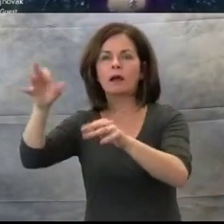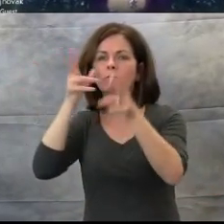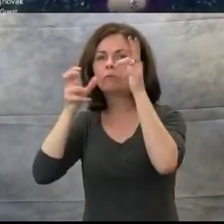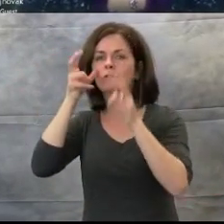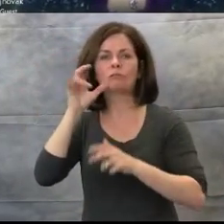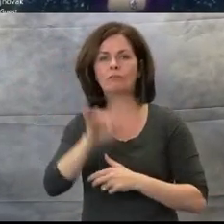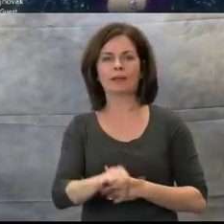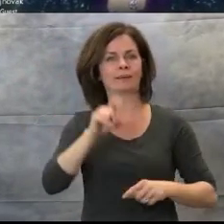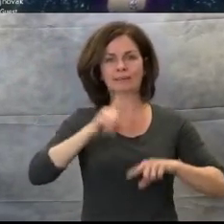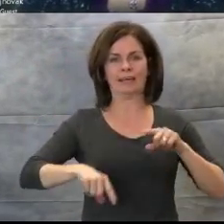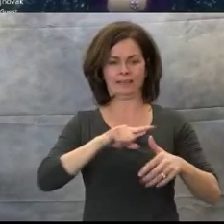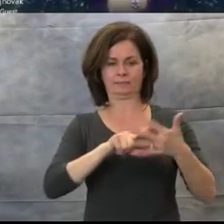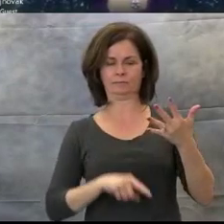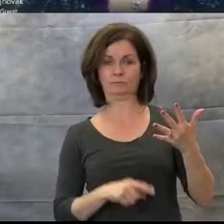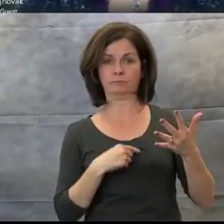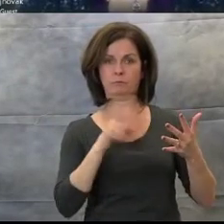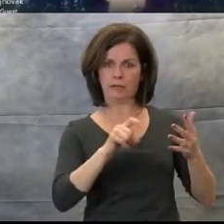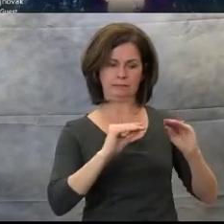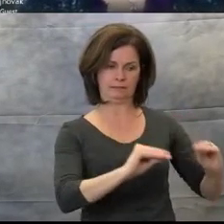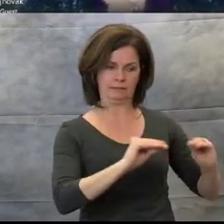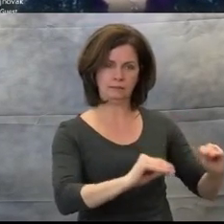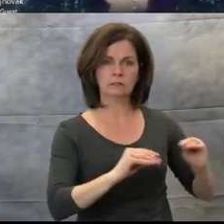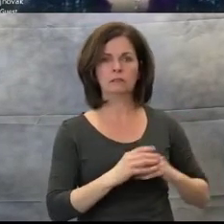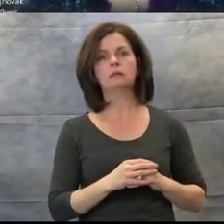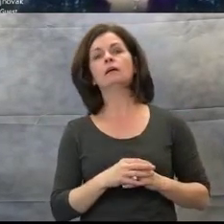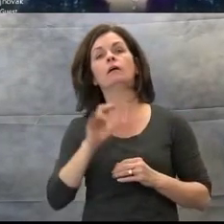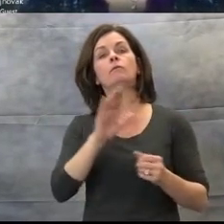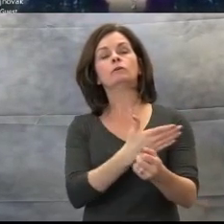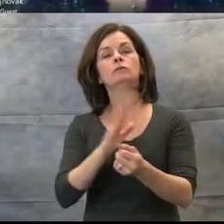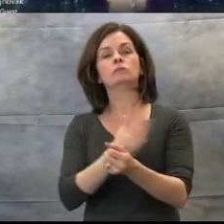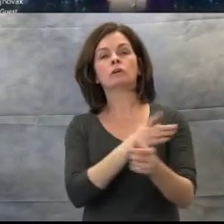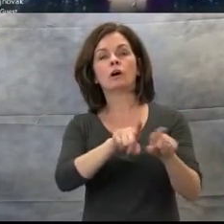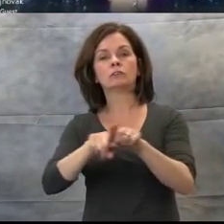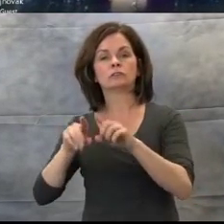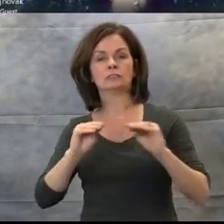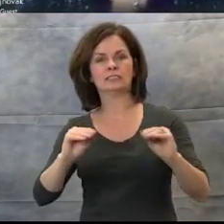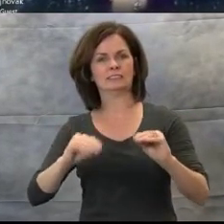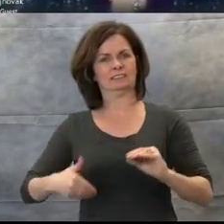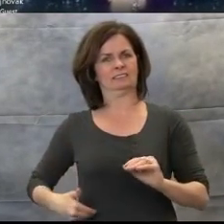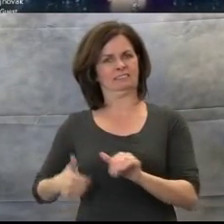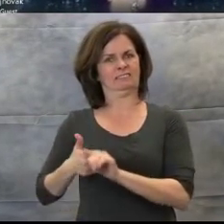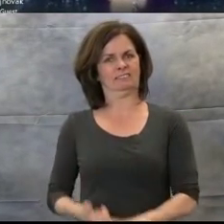to pay attention. When you're taking part in an ensemble or you're singing a solo.